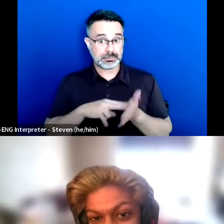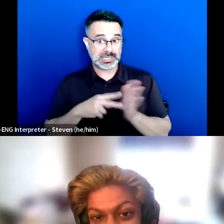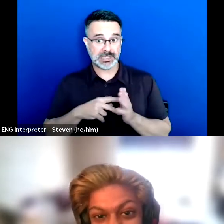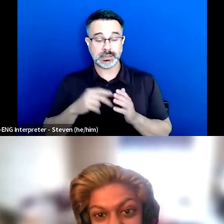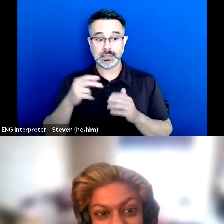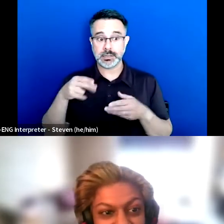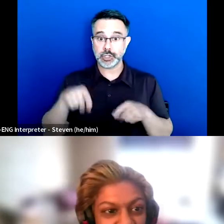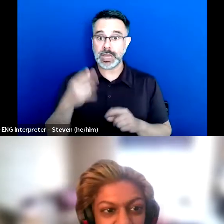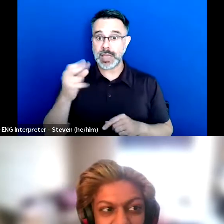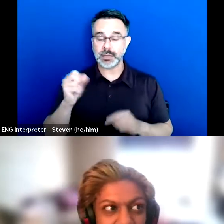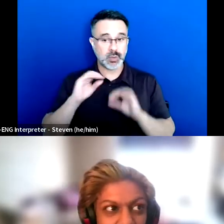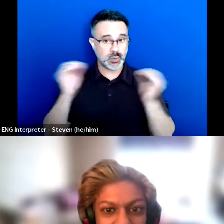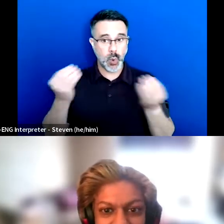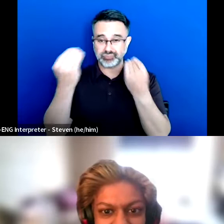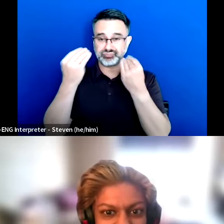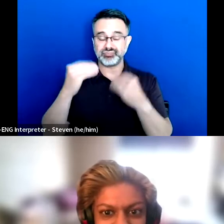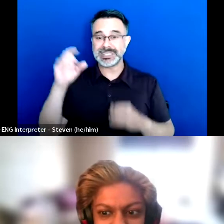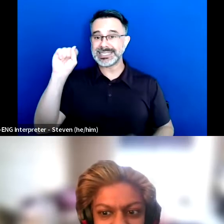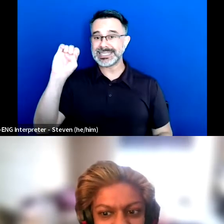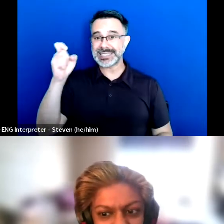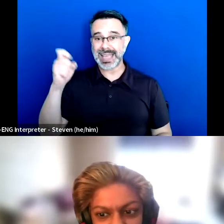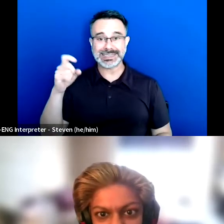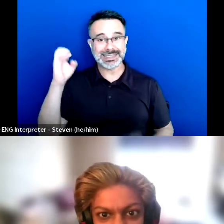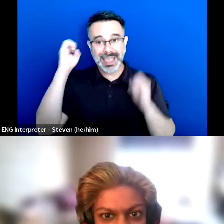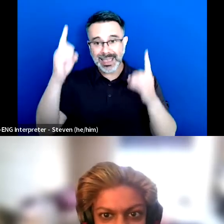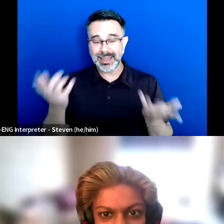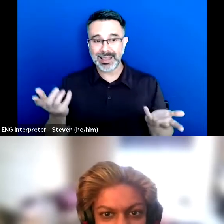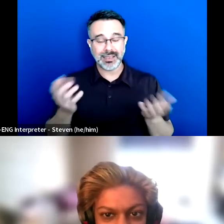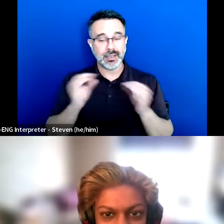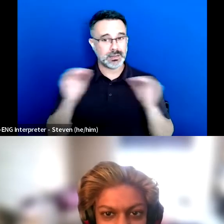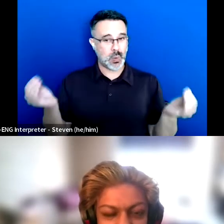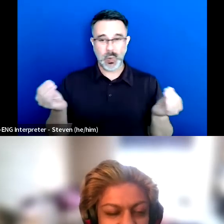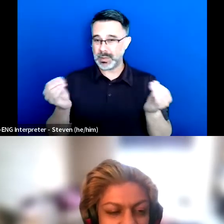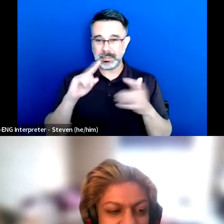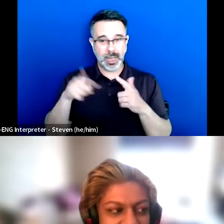I didn't learn about anything that they teach you in health class in high school.